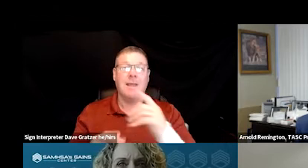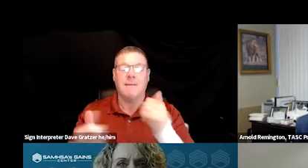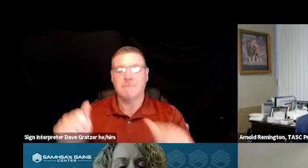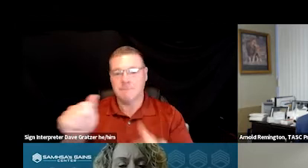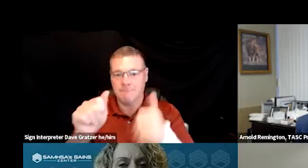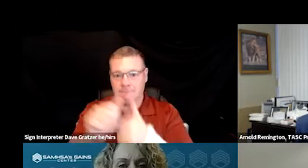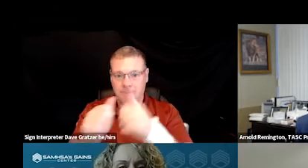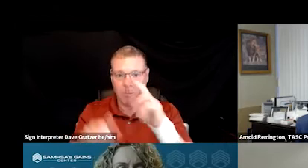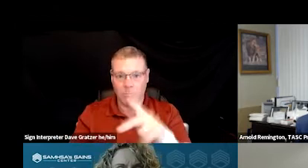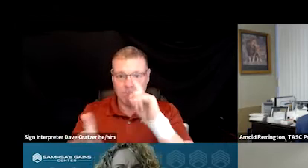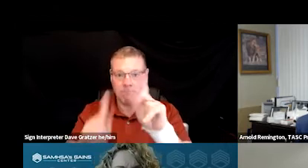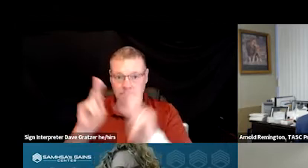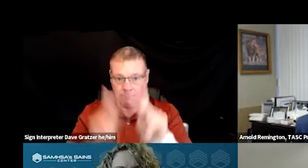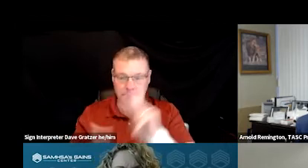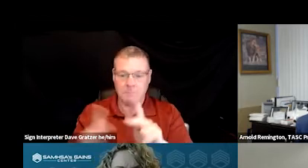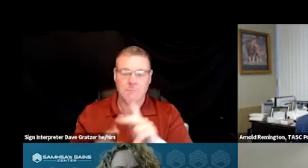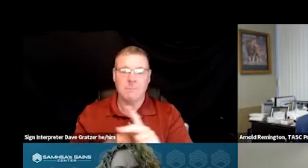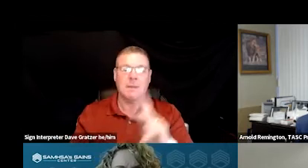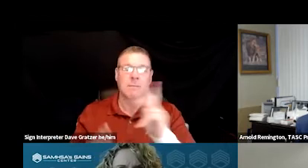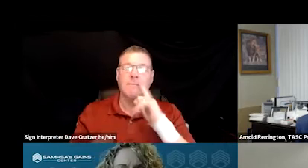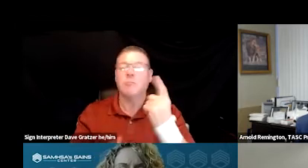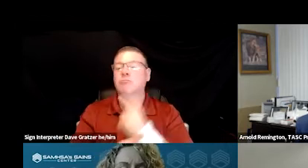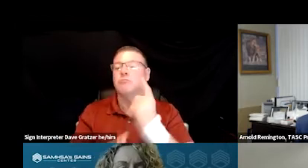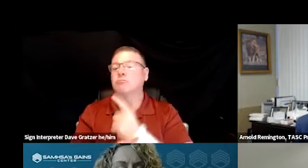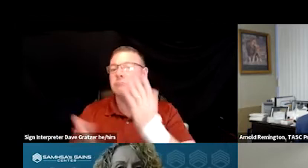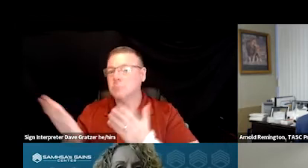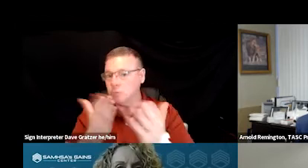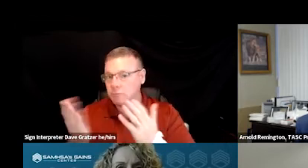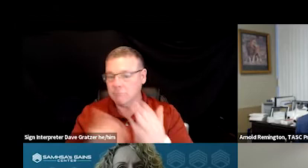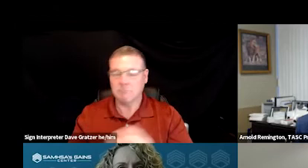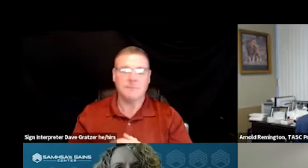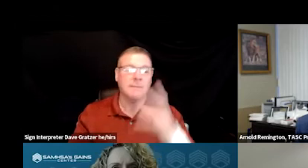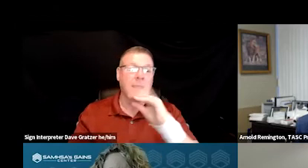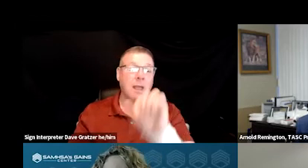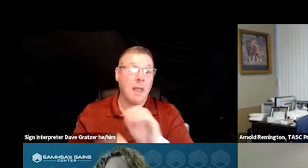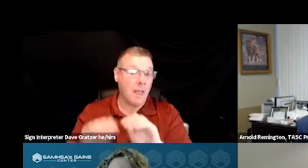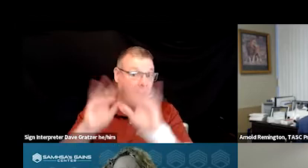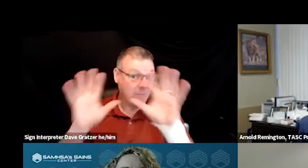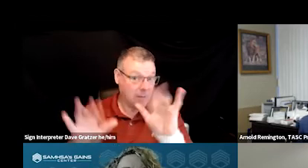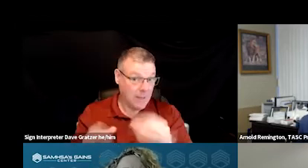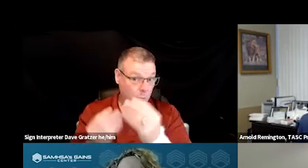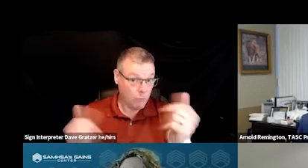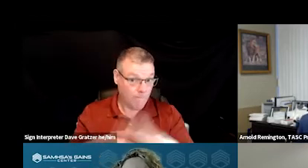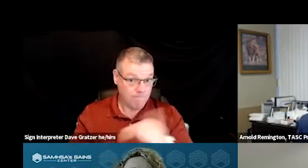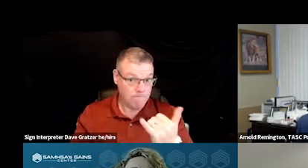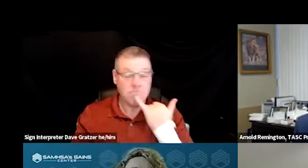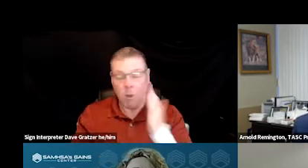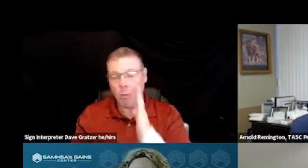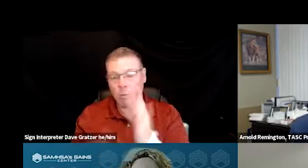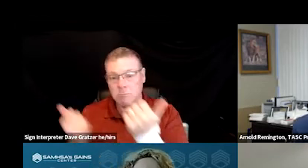for people where people are calling for routine services. Obviously if we can resolve it over the phone, we're going to do that.